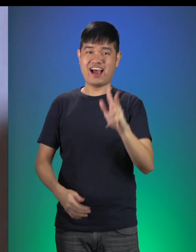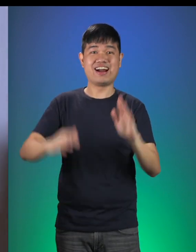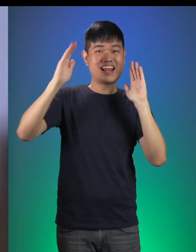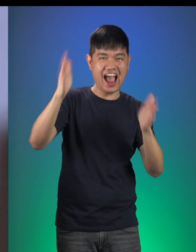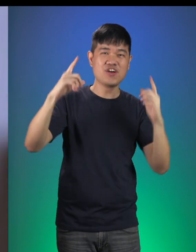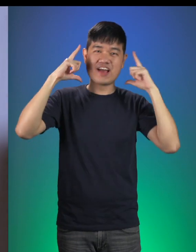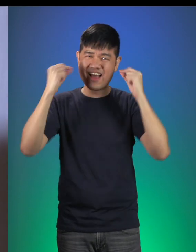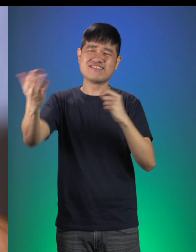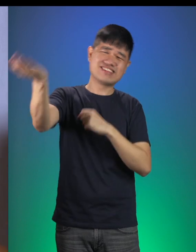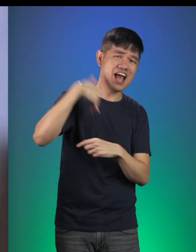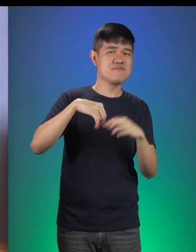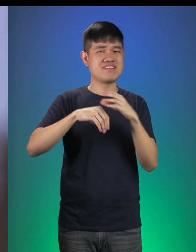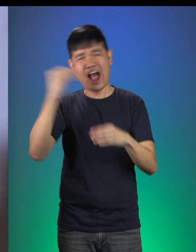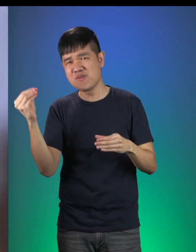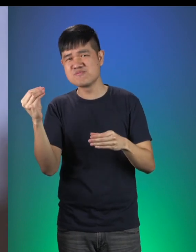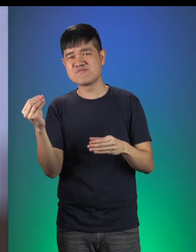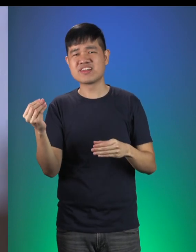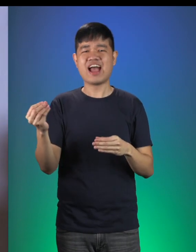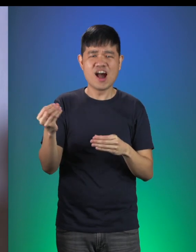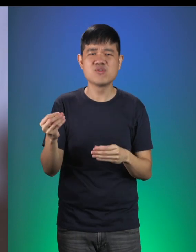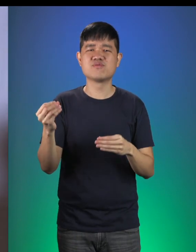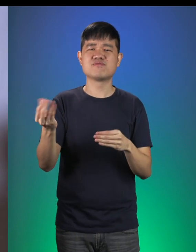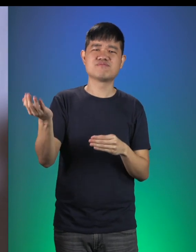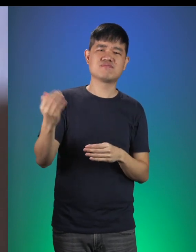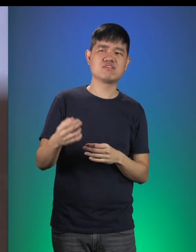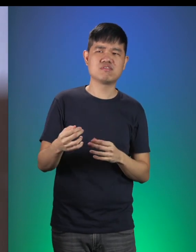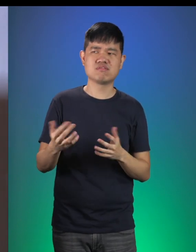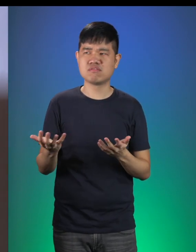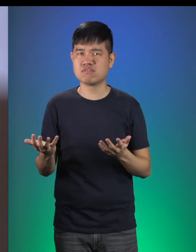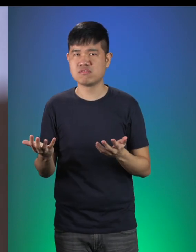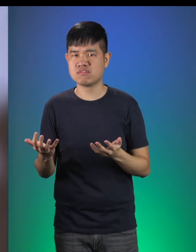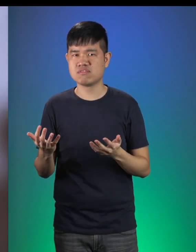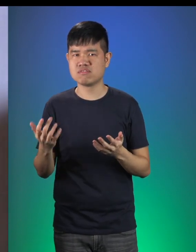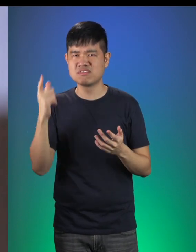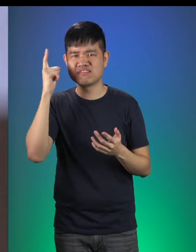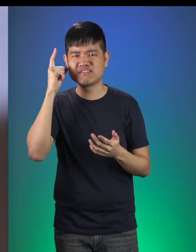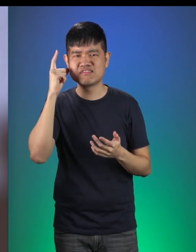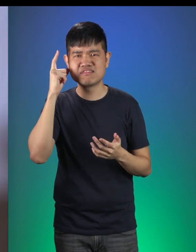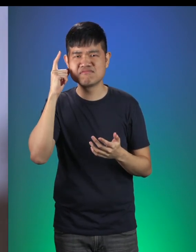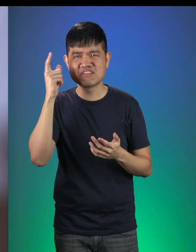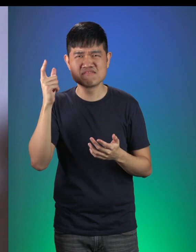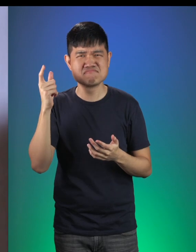“Hey Elves Please Come out!” Errr... Maybe we are not loud enough.